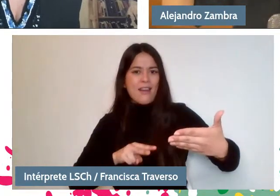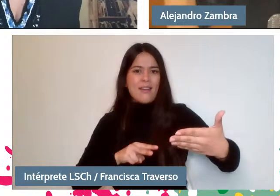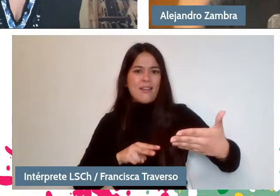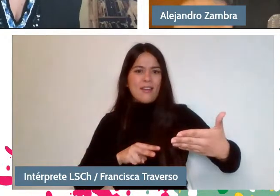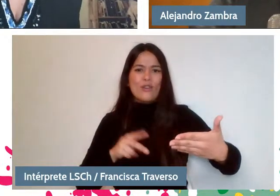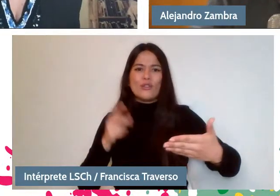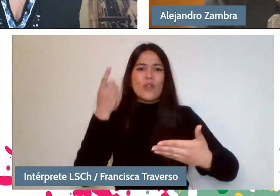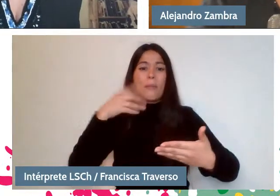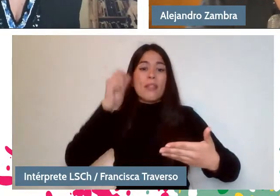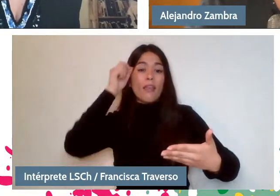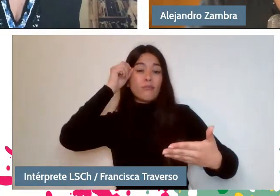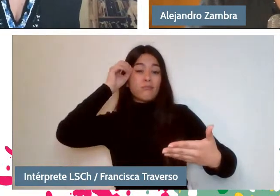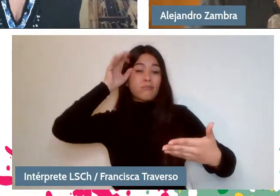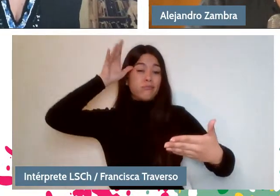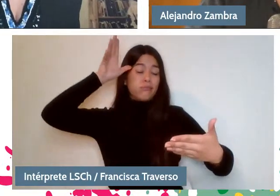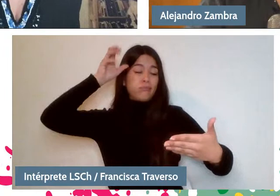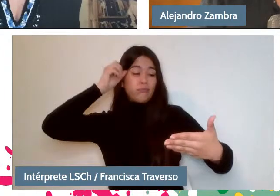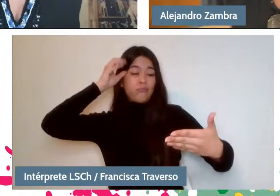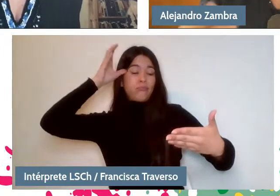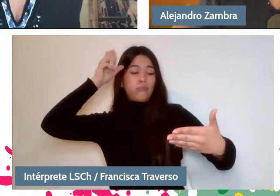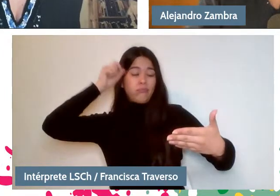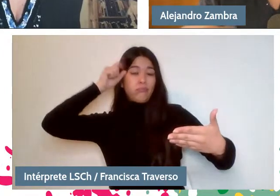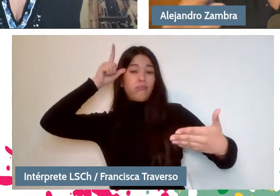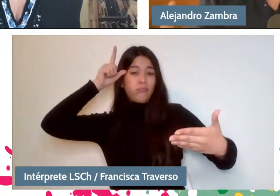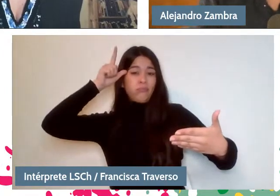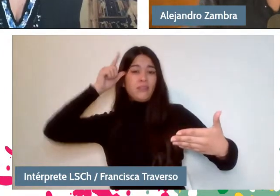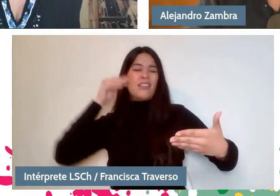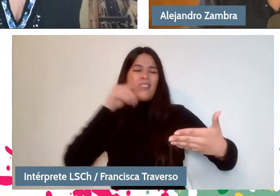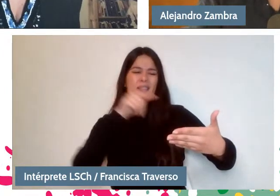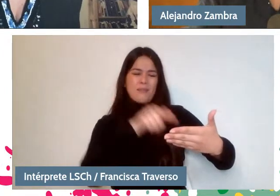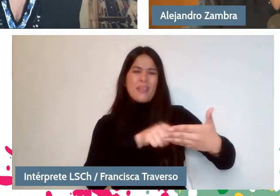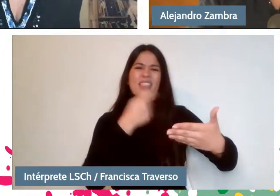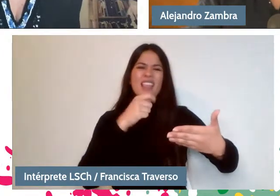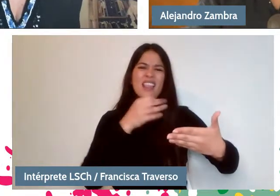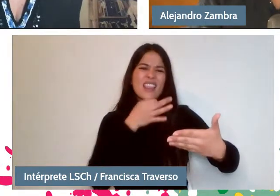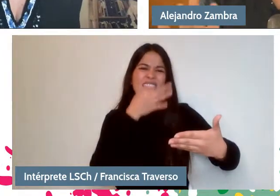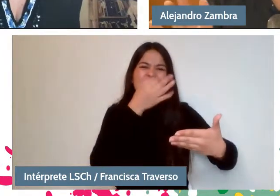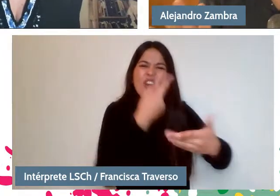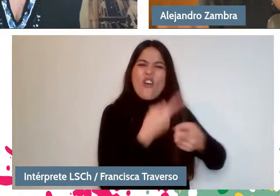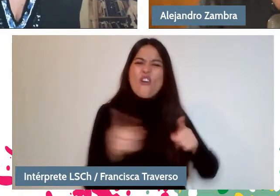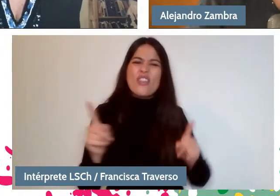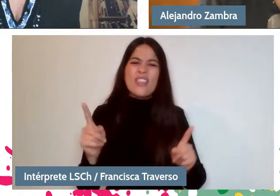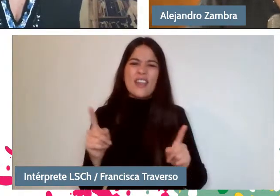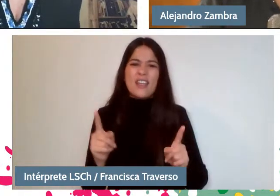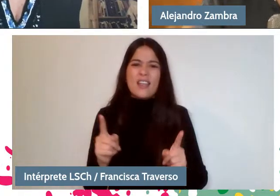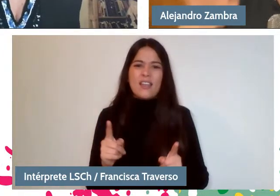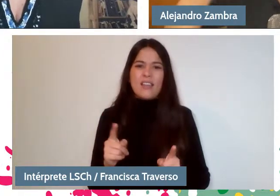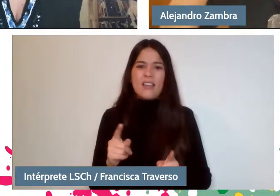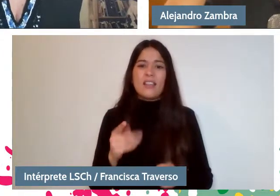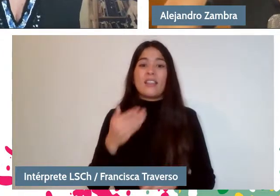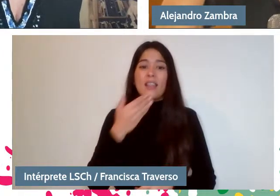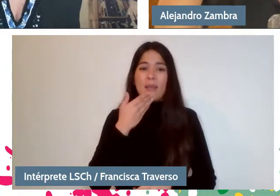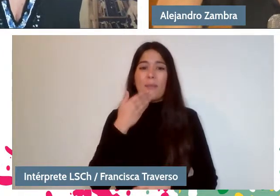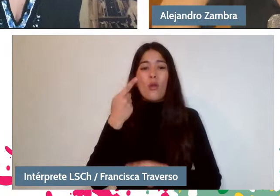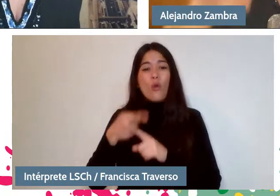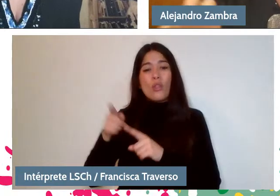but also trying to say something else. Roland Barthes also talks a lot about aberration,